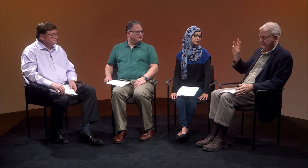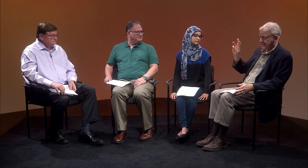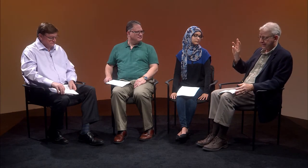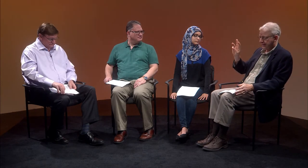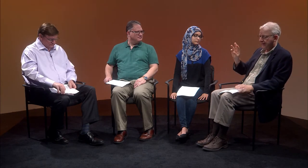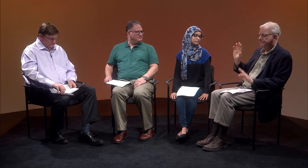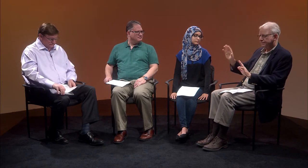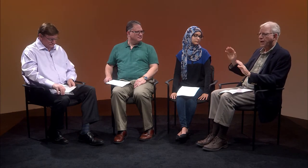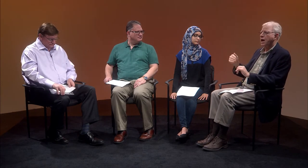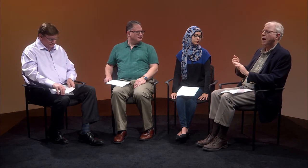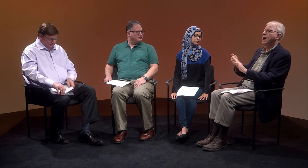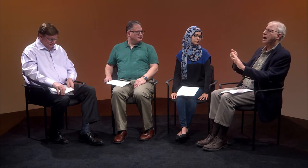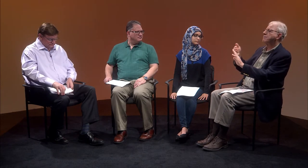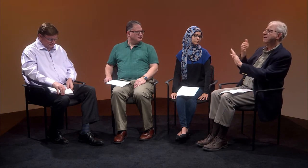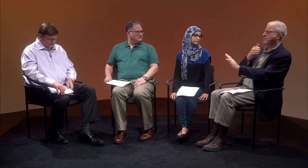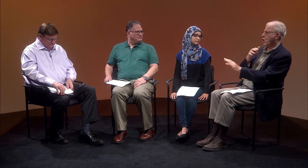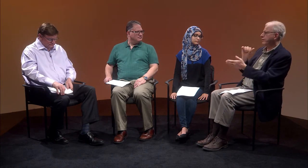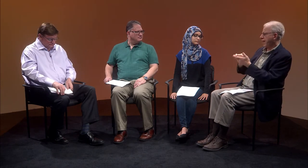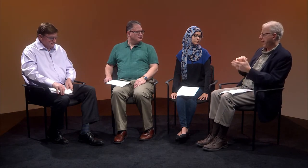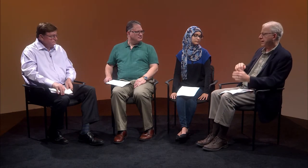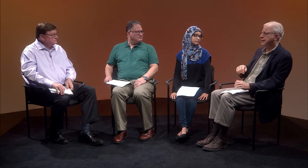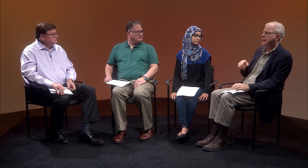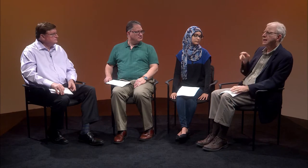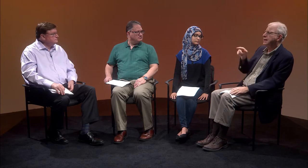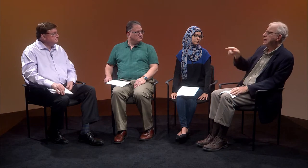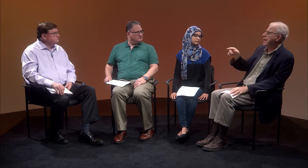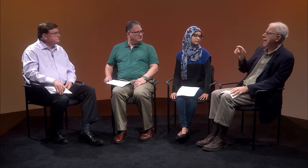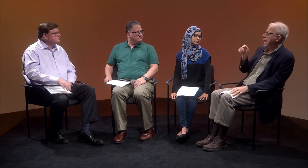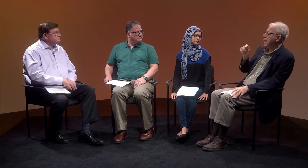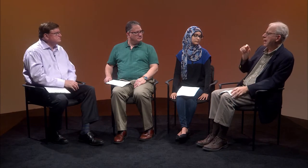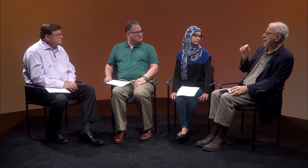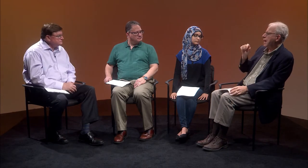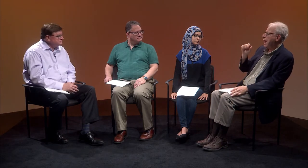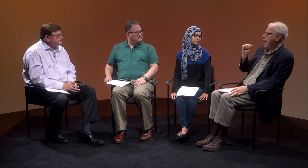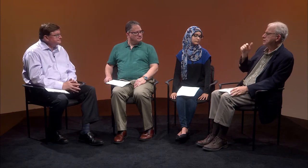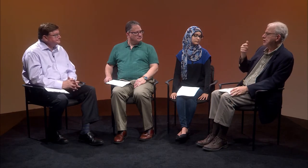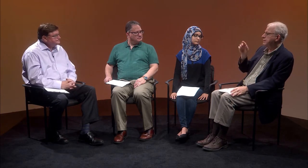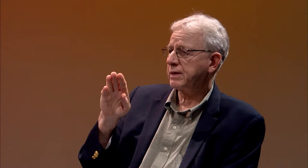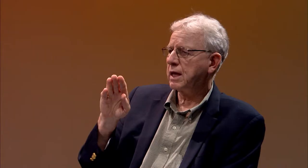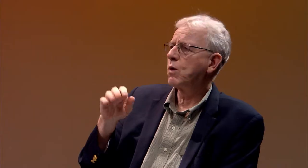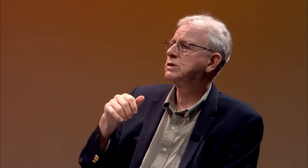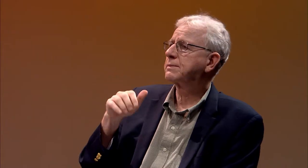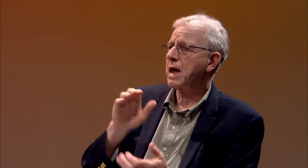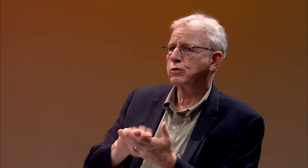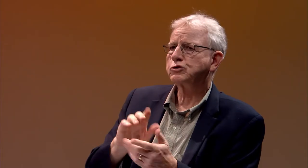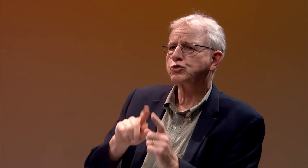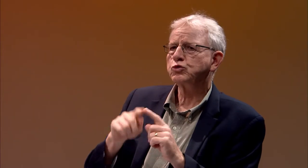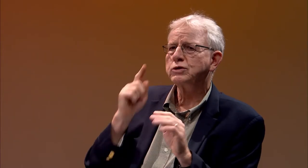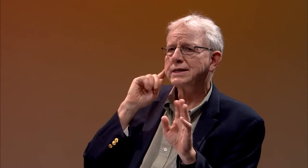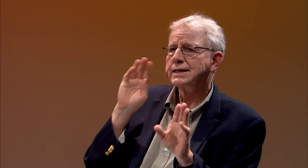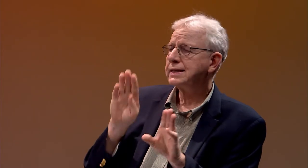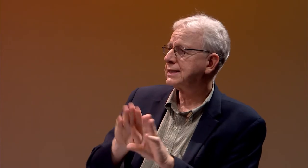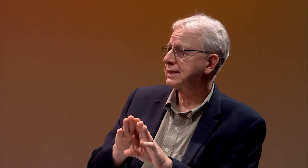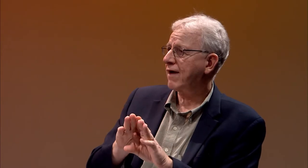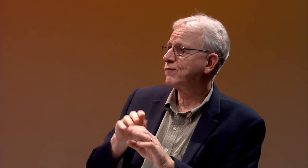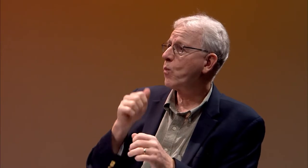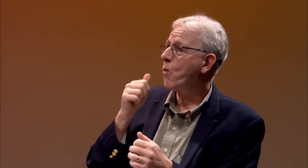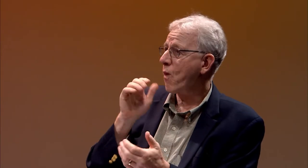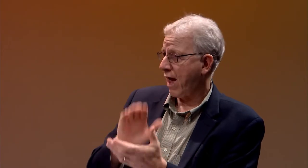He had a patent in 1876, prior to the invention of the telephone. AGB was married to a deaf woman,